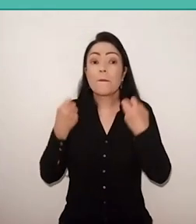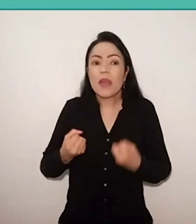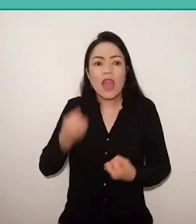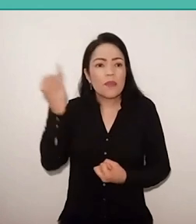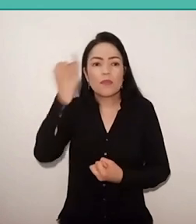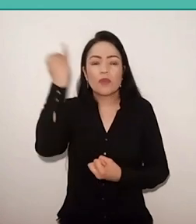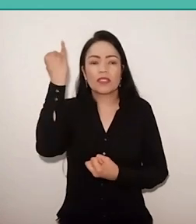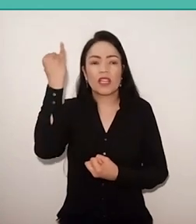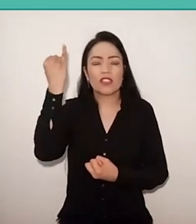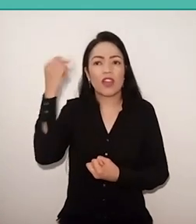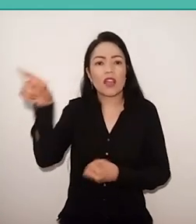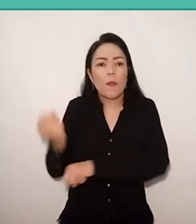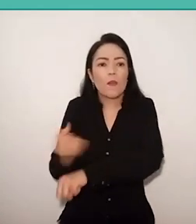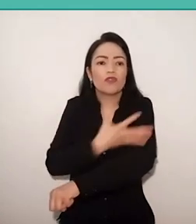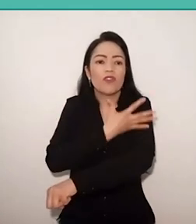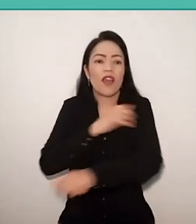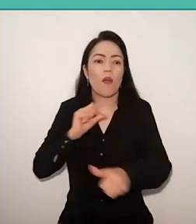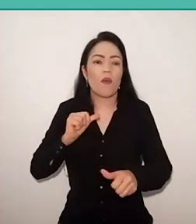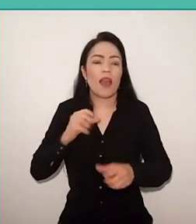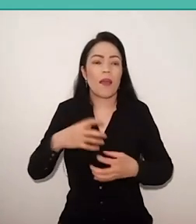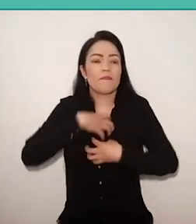a historical weight, a political weight,